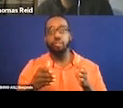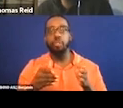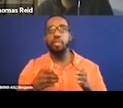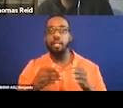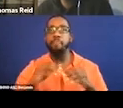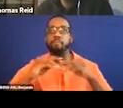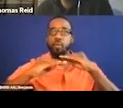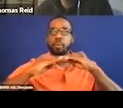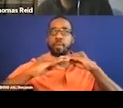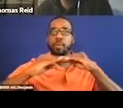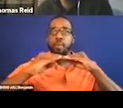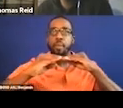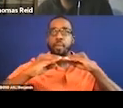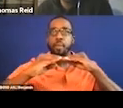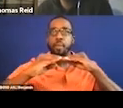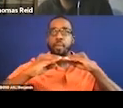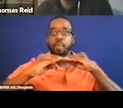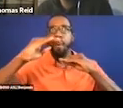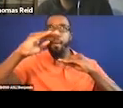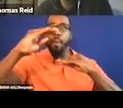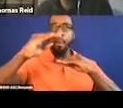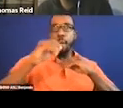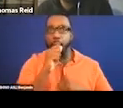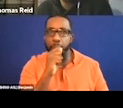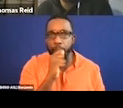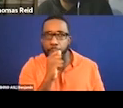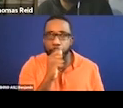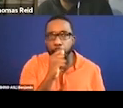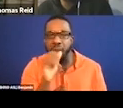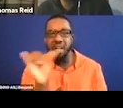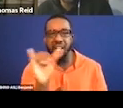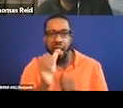At its core, AD is about providing access to the visuals.